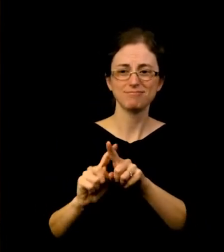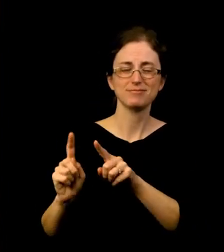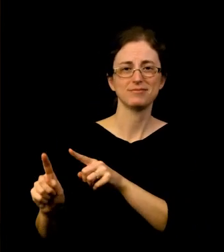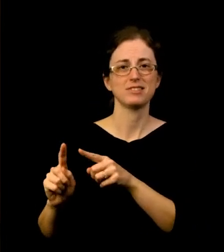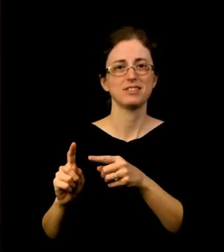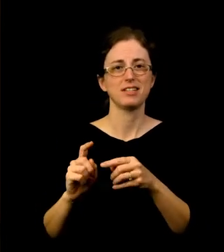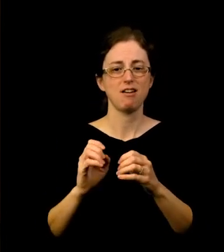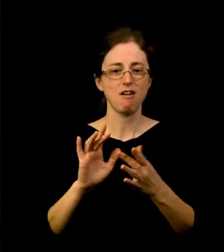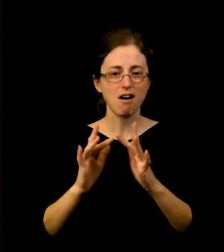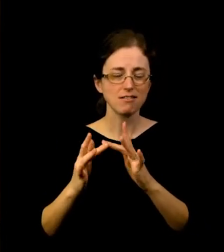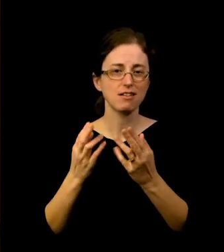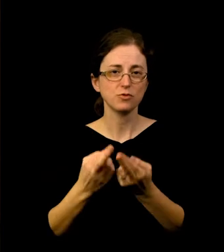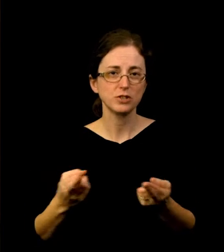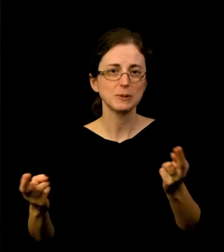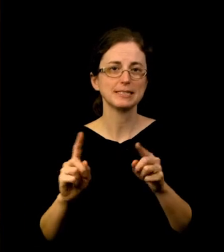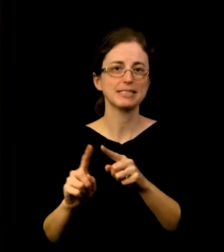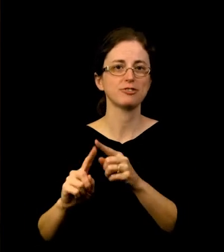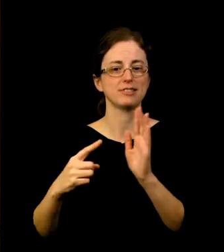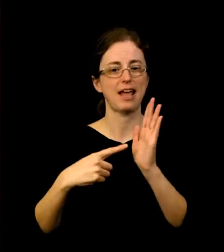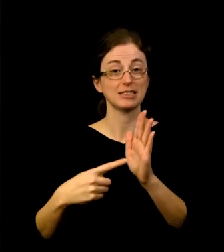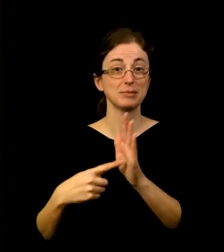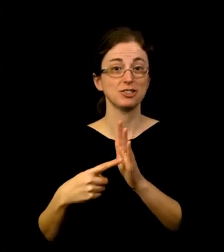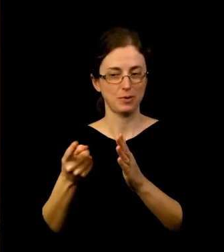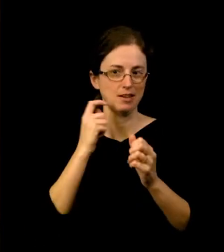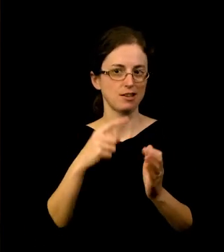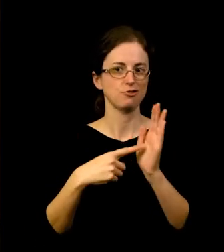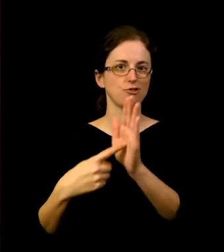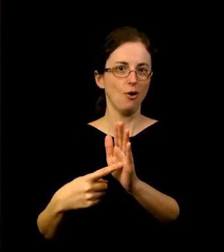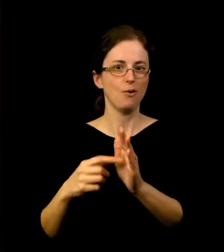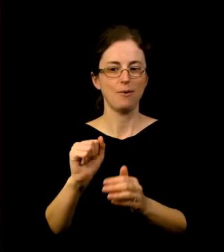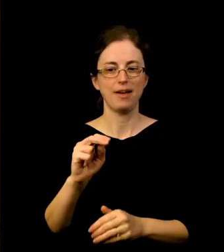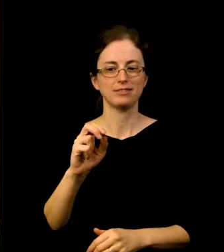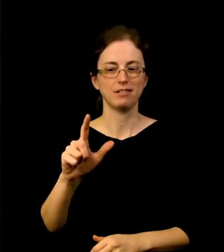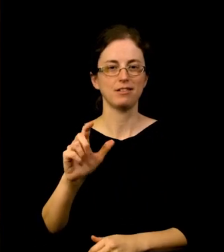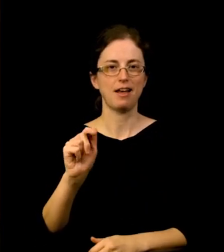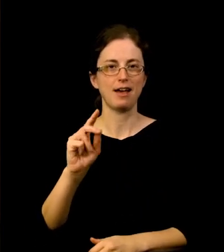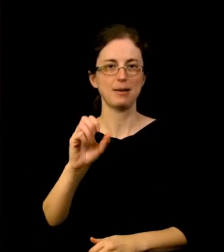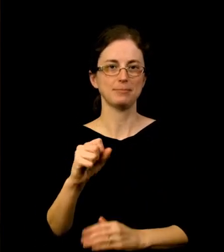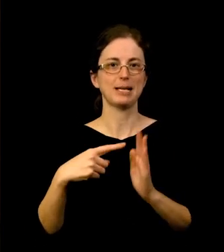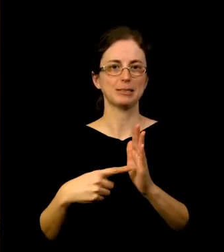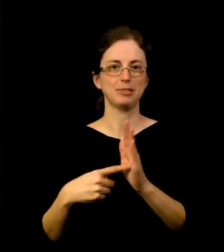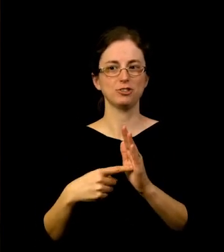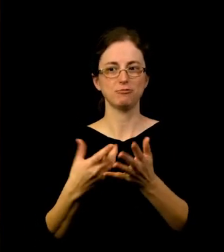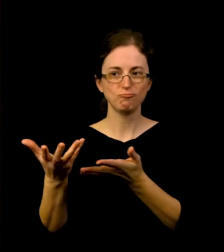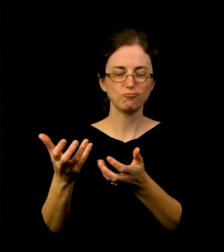so they can share exhibitions like Ansel Adams in Our Time with their students, even when they couldn't bring their students to the Museum.